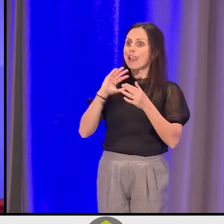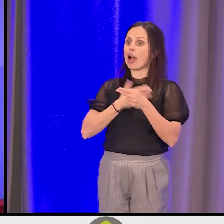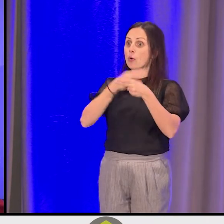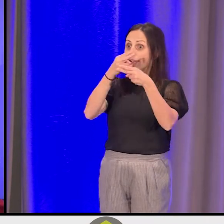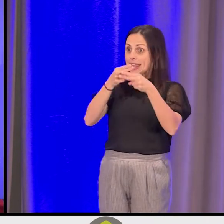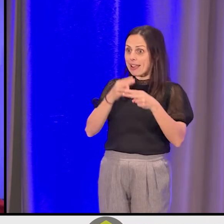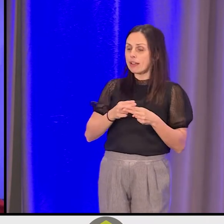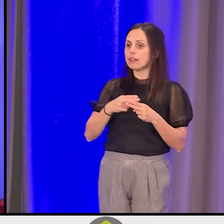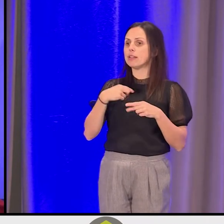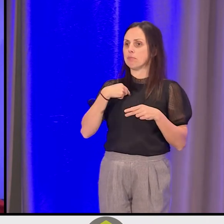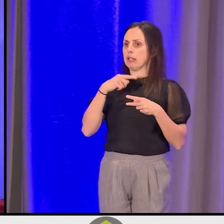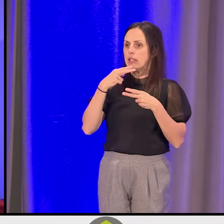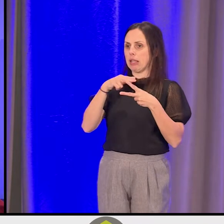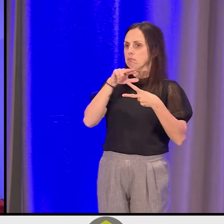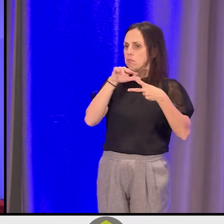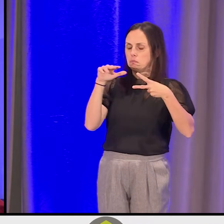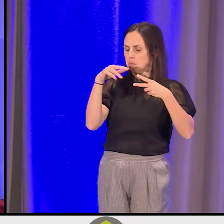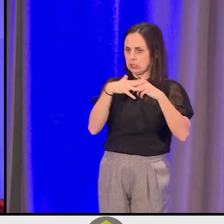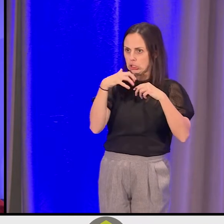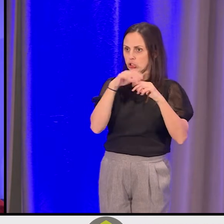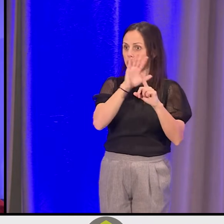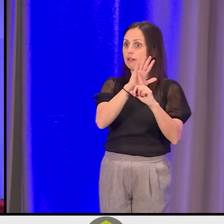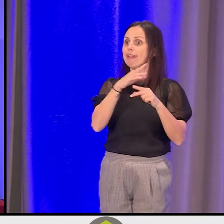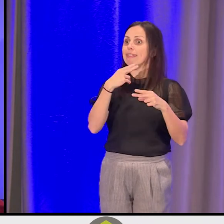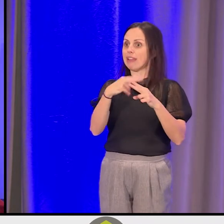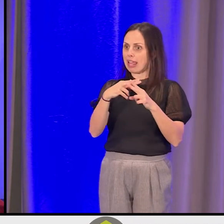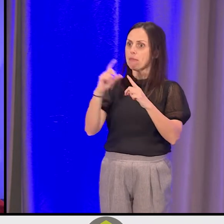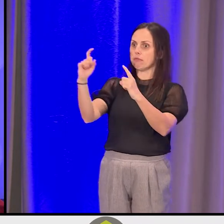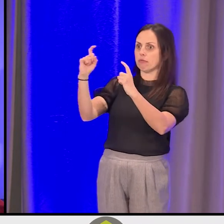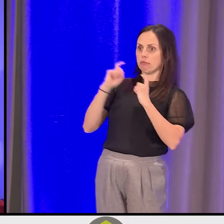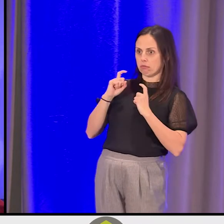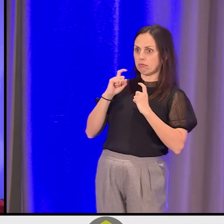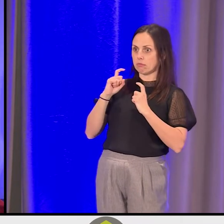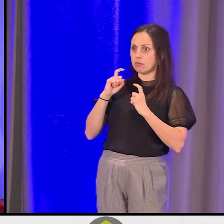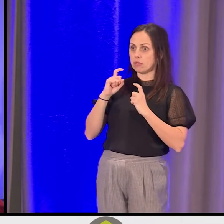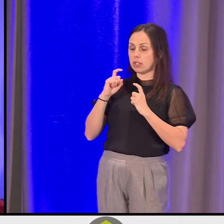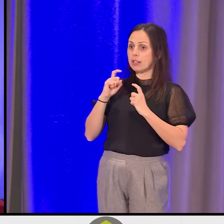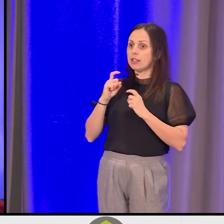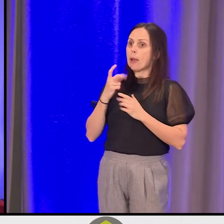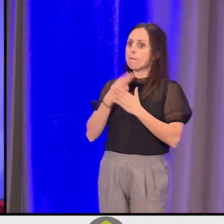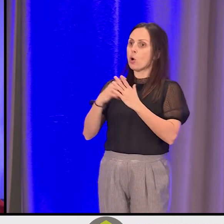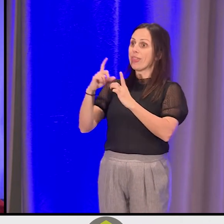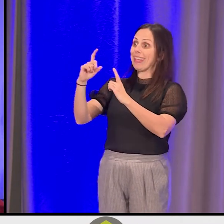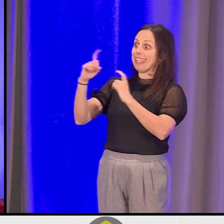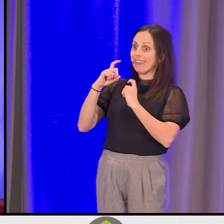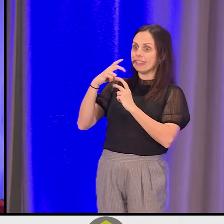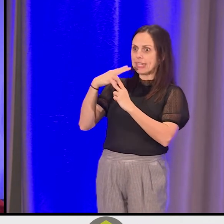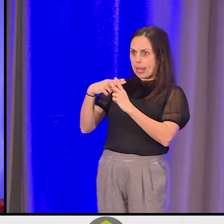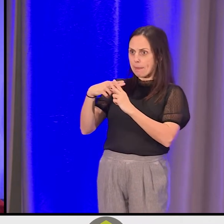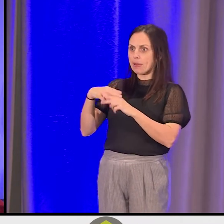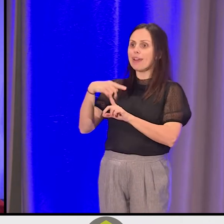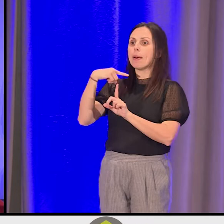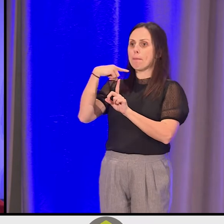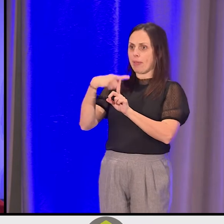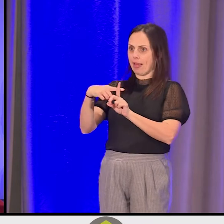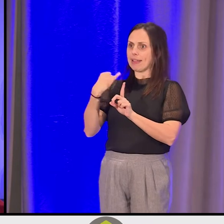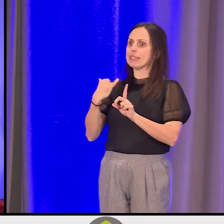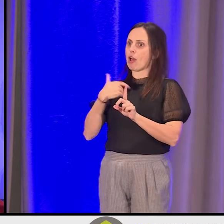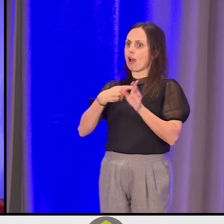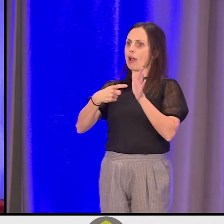I'm “Ya’ak chumat axa”. It's a name that's been bestowed, and it's both gifted, and it's one that I'm now required to uphold.